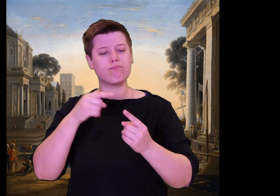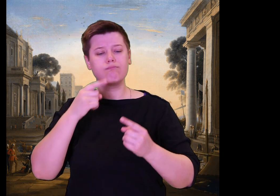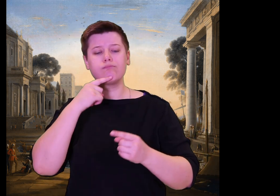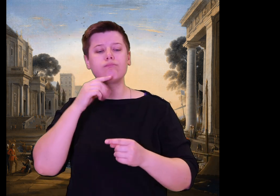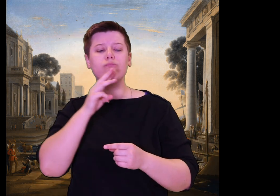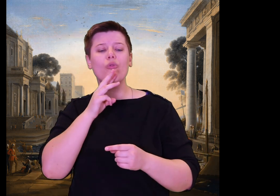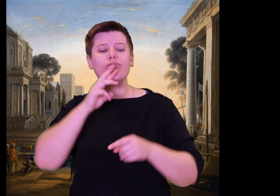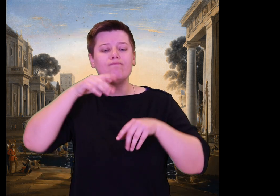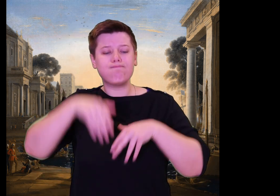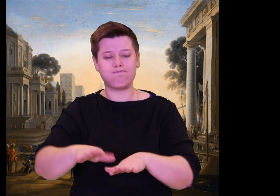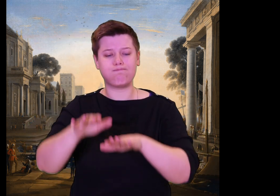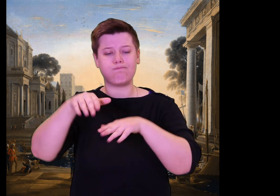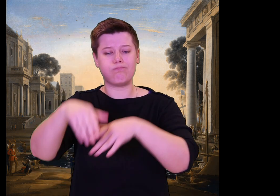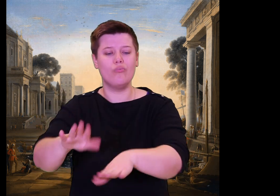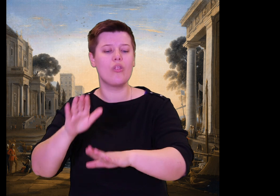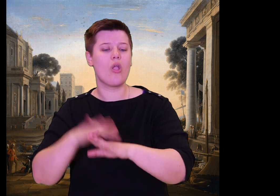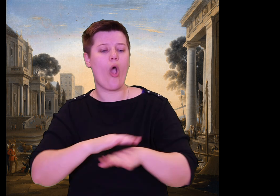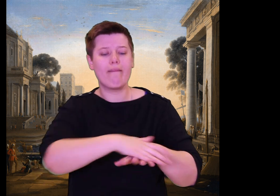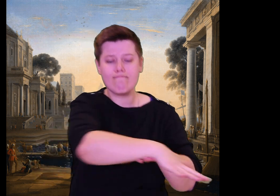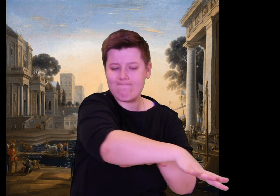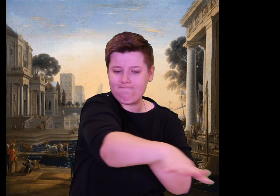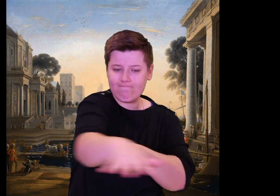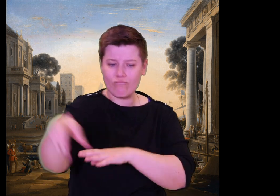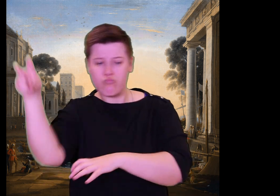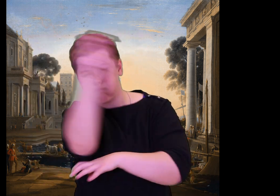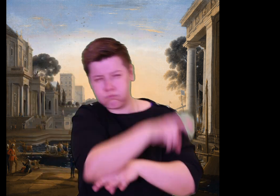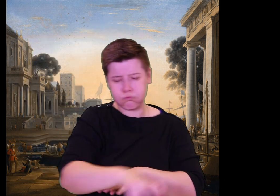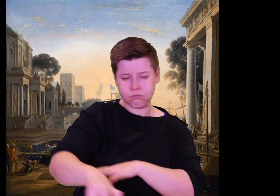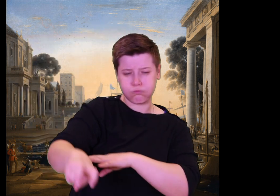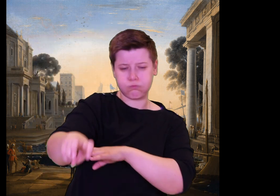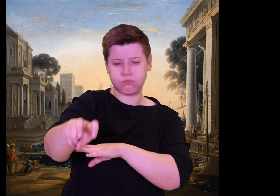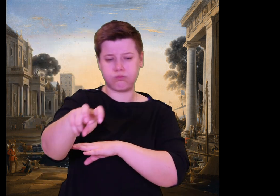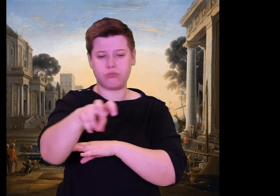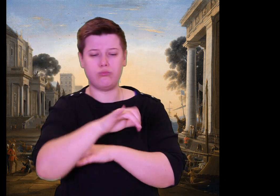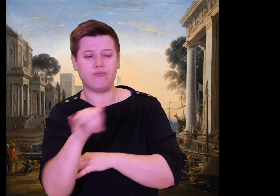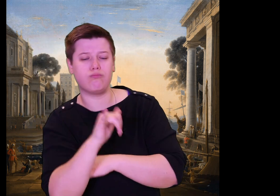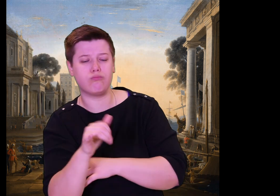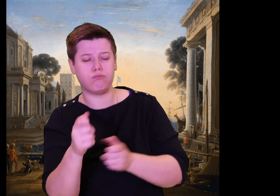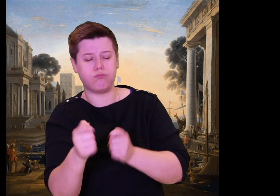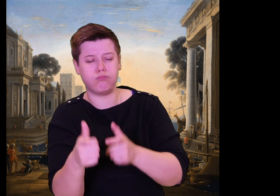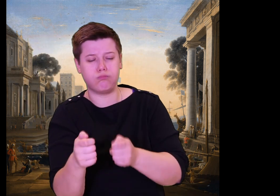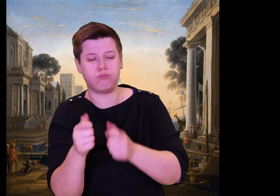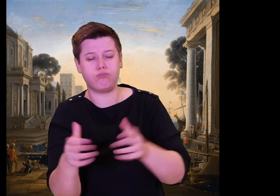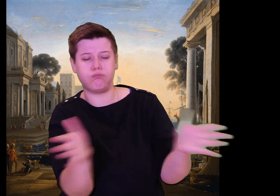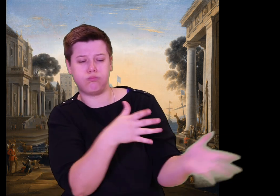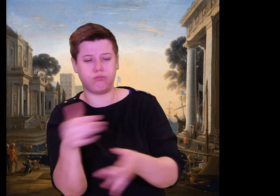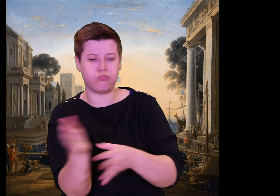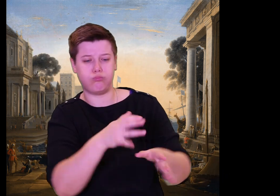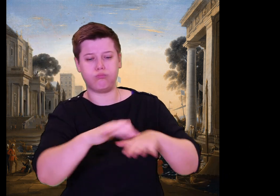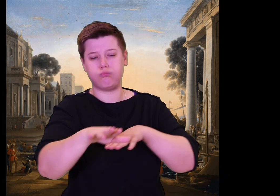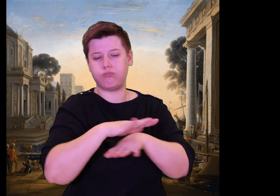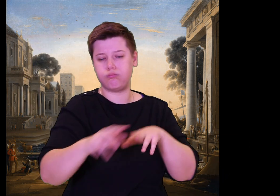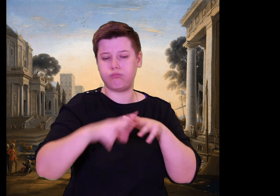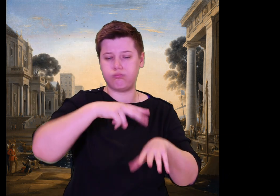shook her hand, and took her spear of bronze and let his words fly out to her.